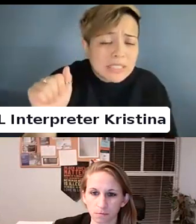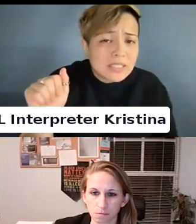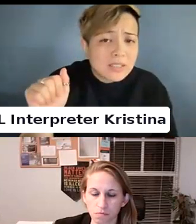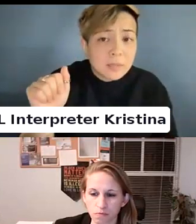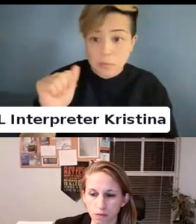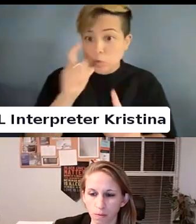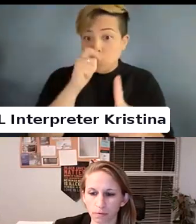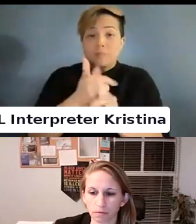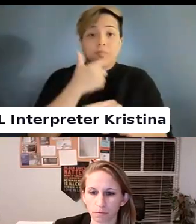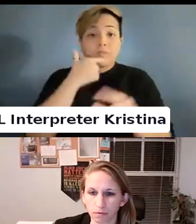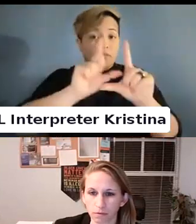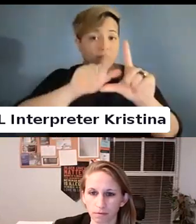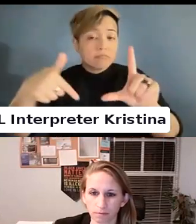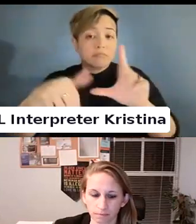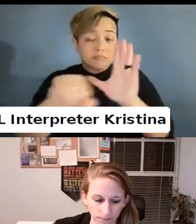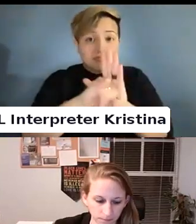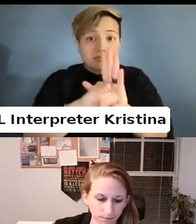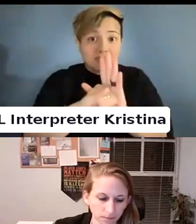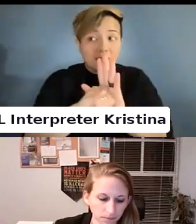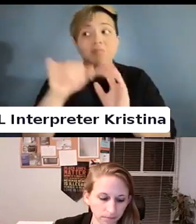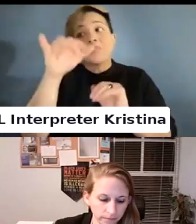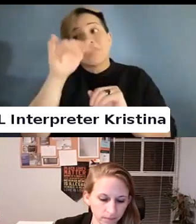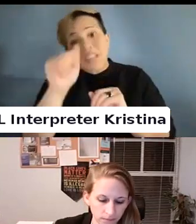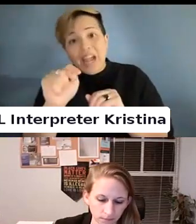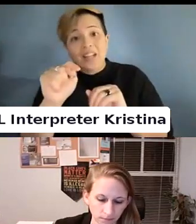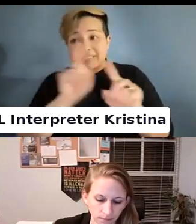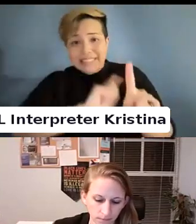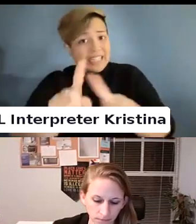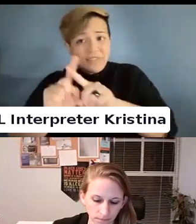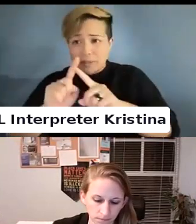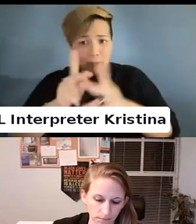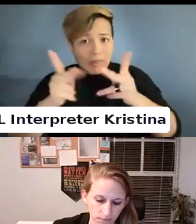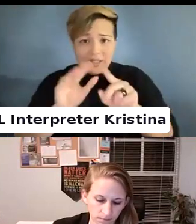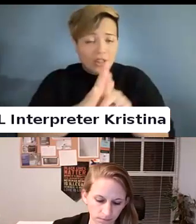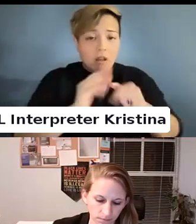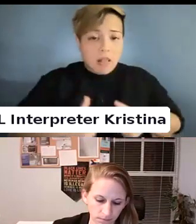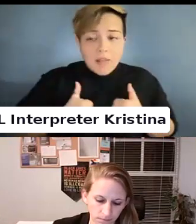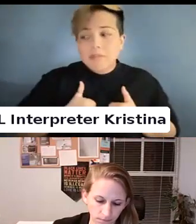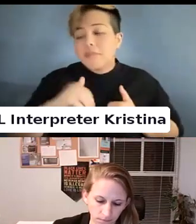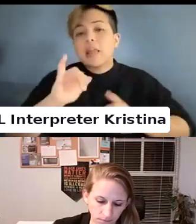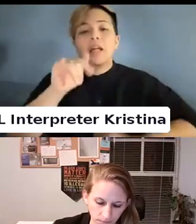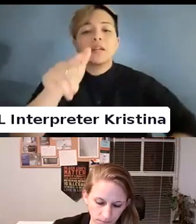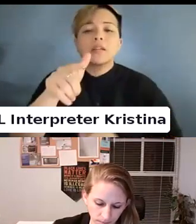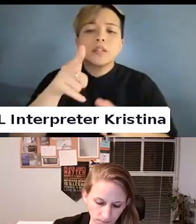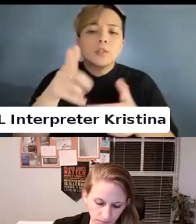who are LGBT Q at a variety of places in their life. Like you are mentioning earlier.